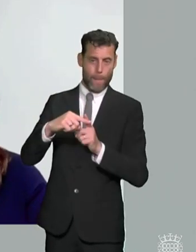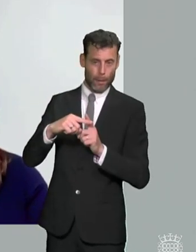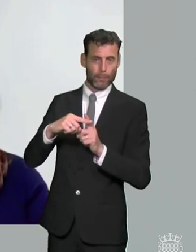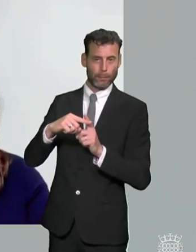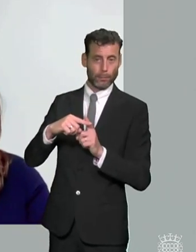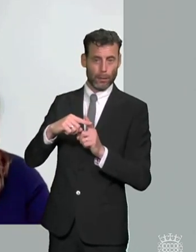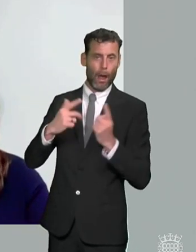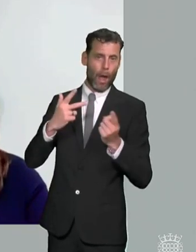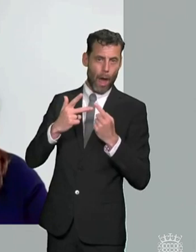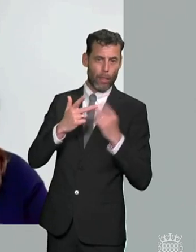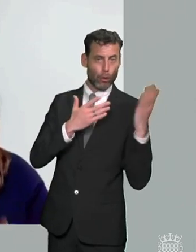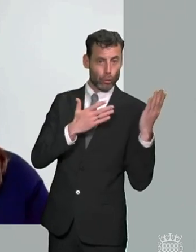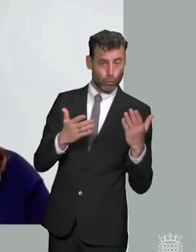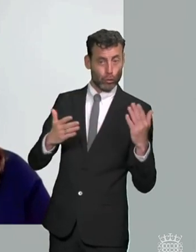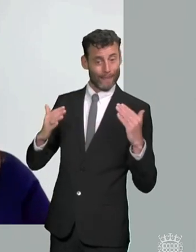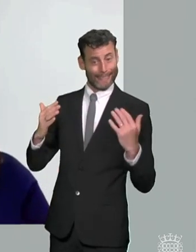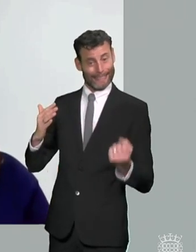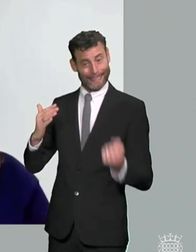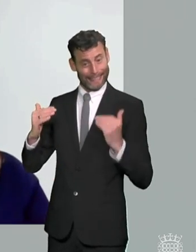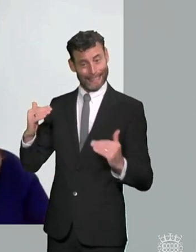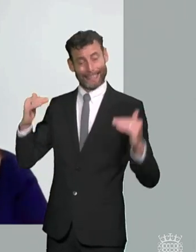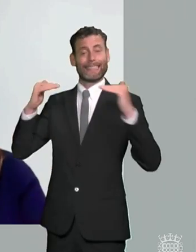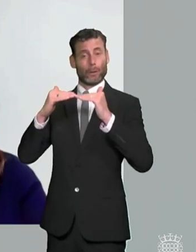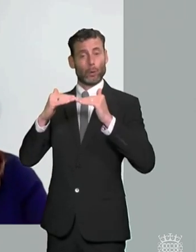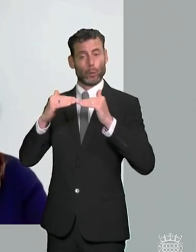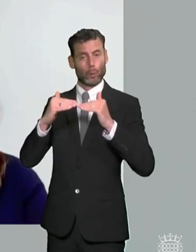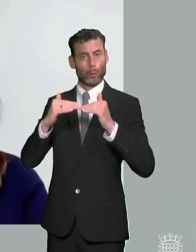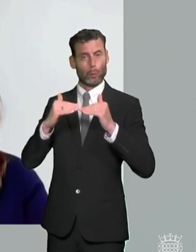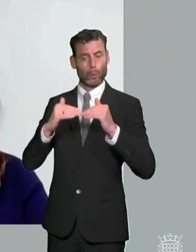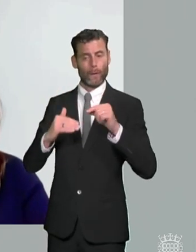in a game of ping pong between the send review and the independent review of children's social care